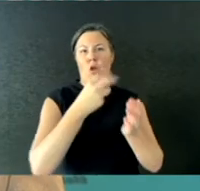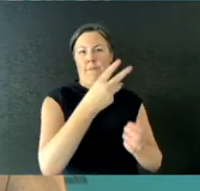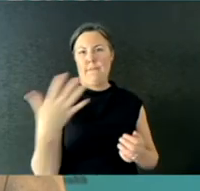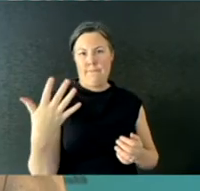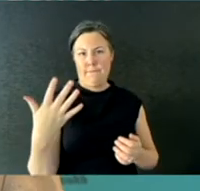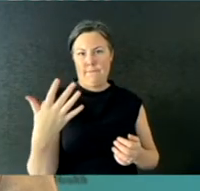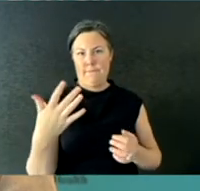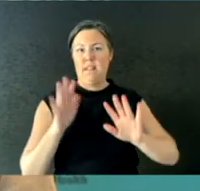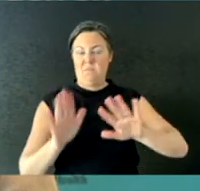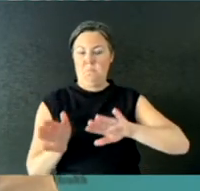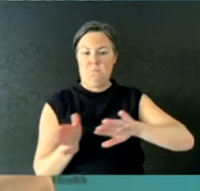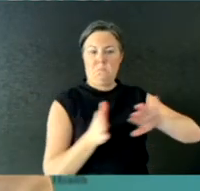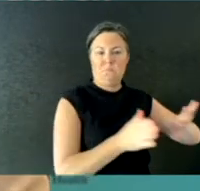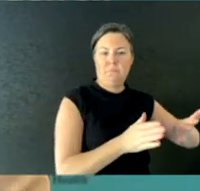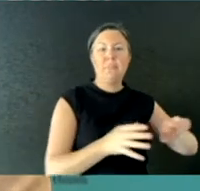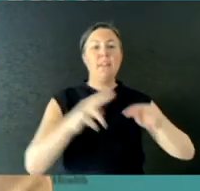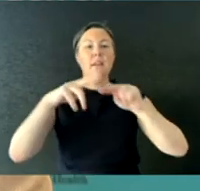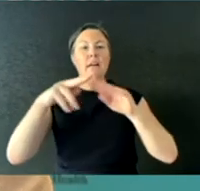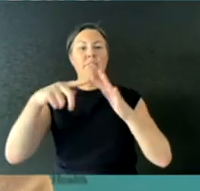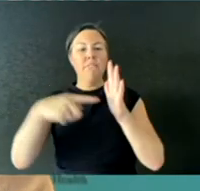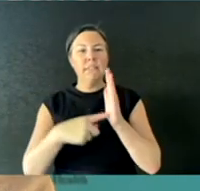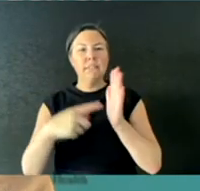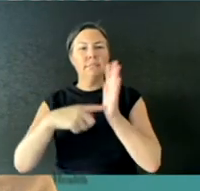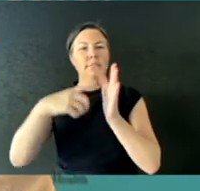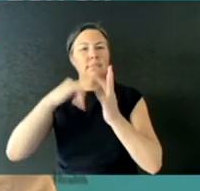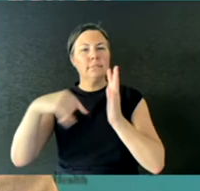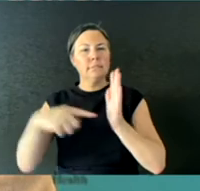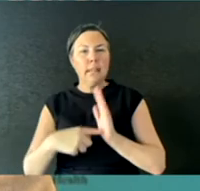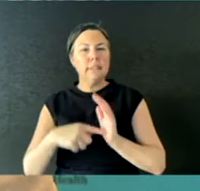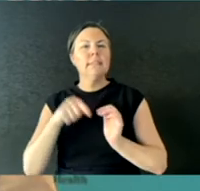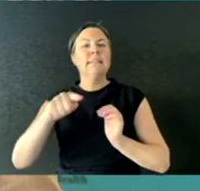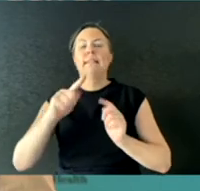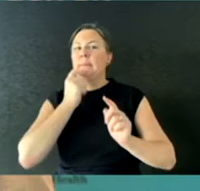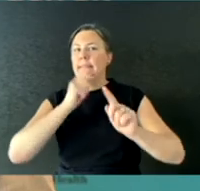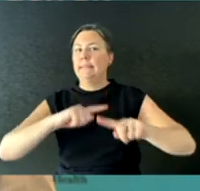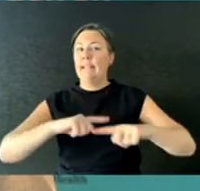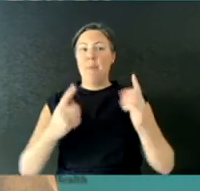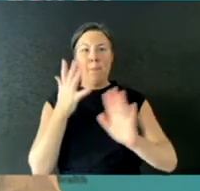A fit test works out what mask is best for you as an individual, noting that blokes with